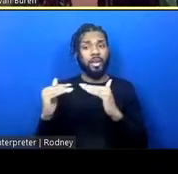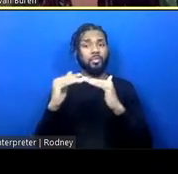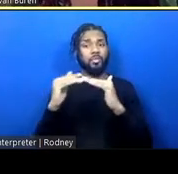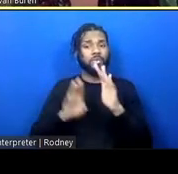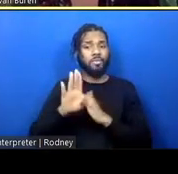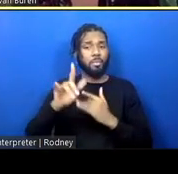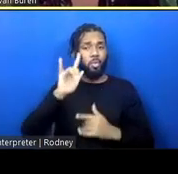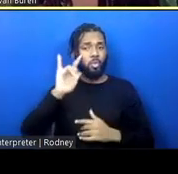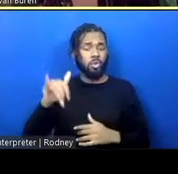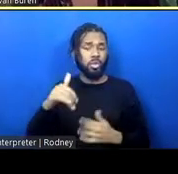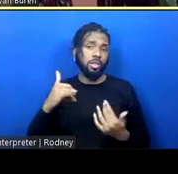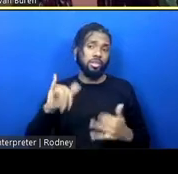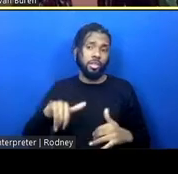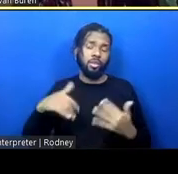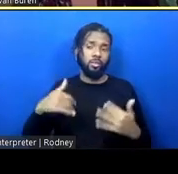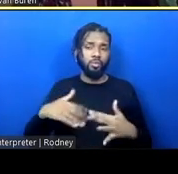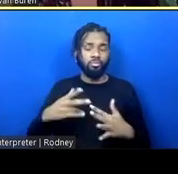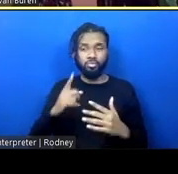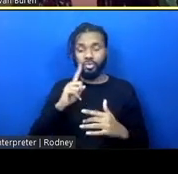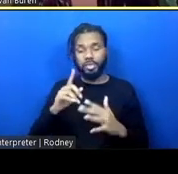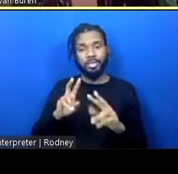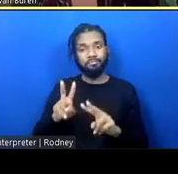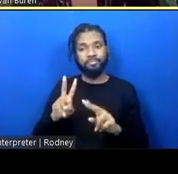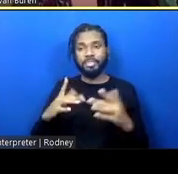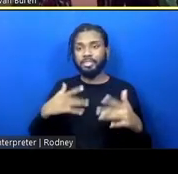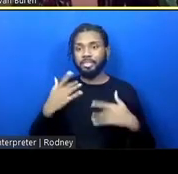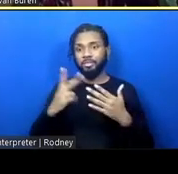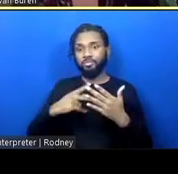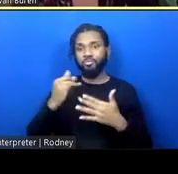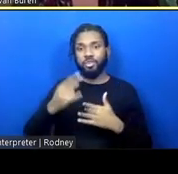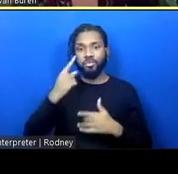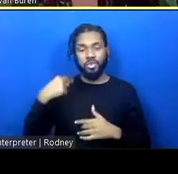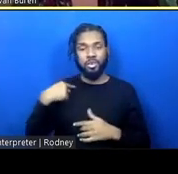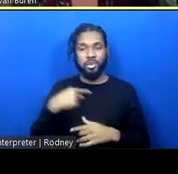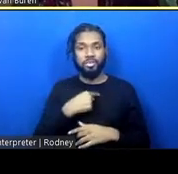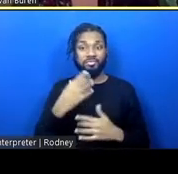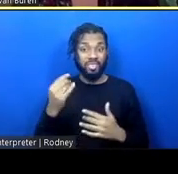It's a very exciting project for us and I hope that folks would follow along and